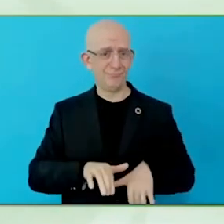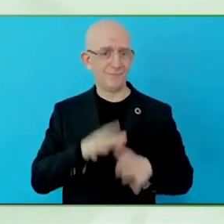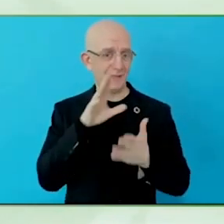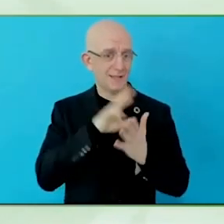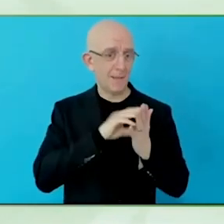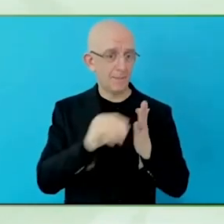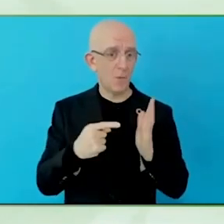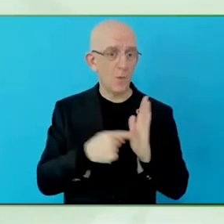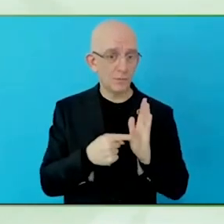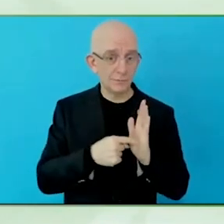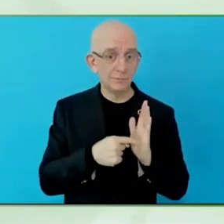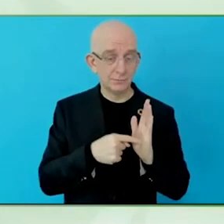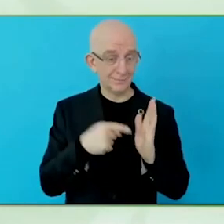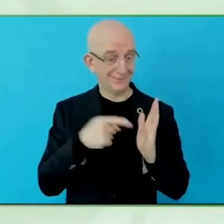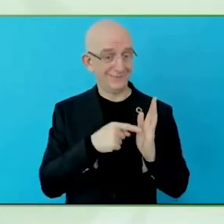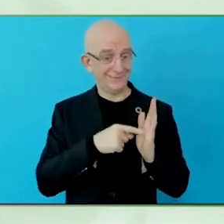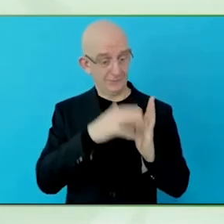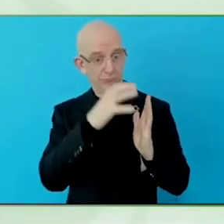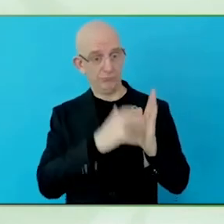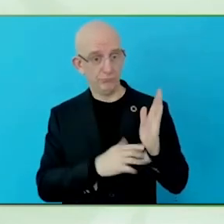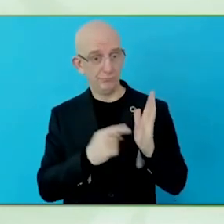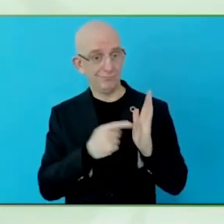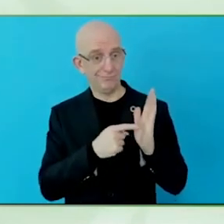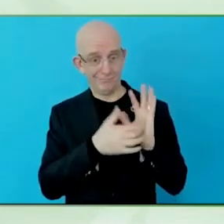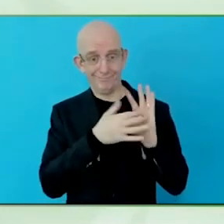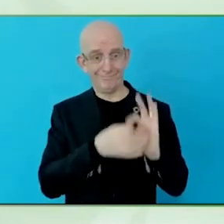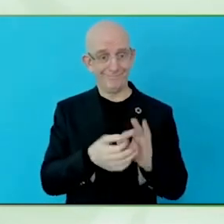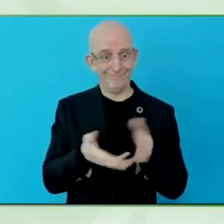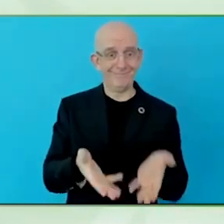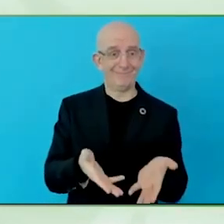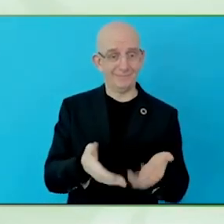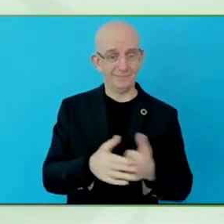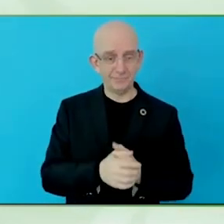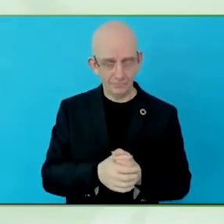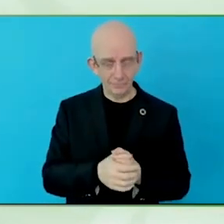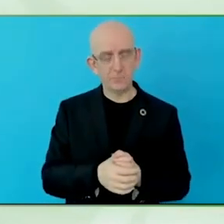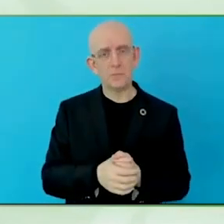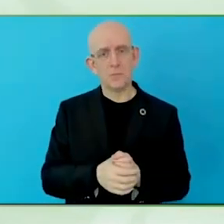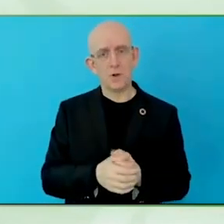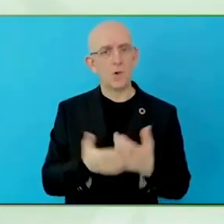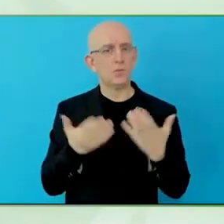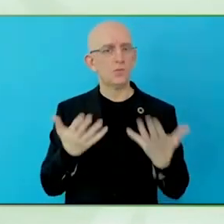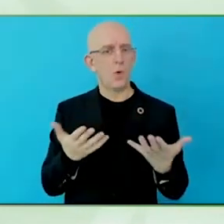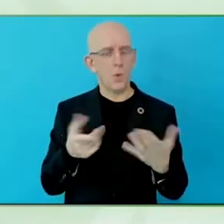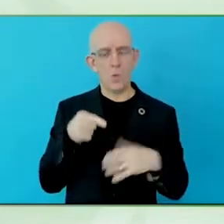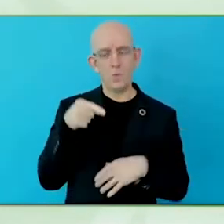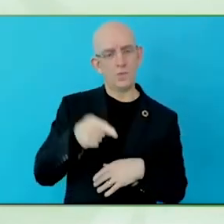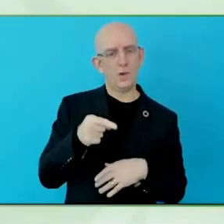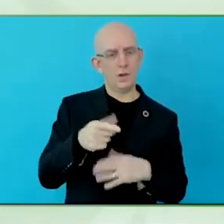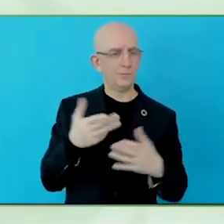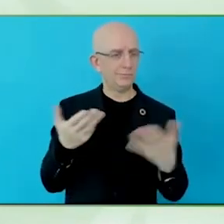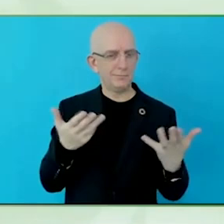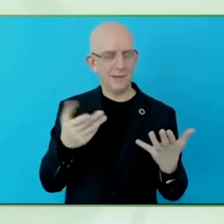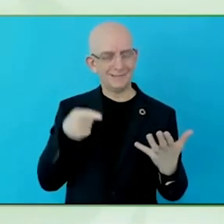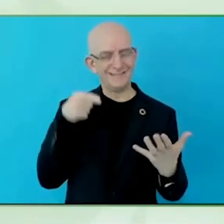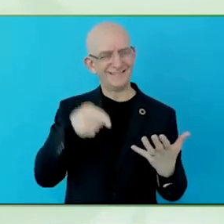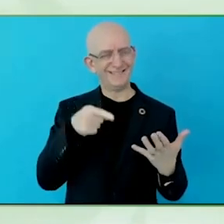I think as we highlighted, the last response to your first